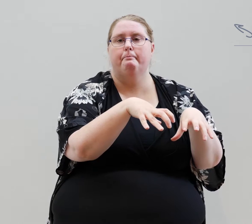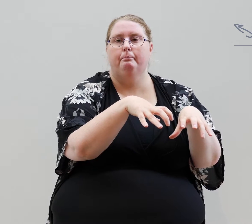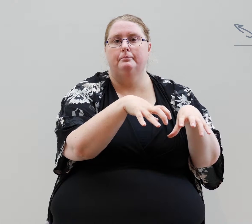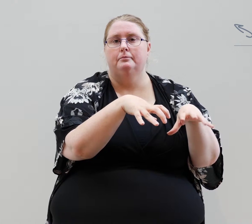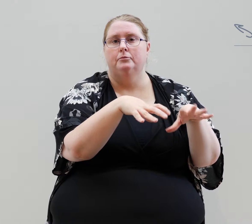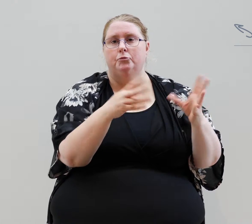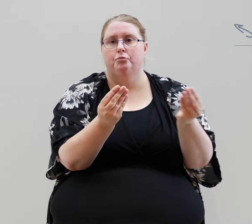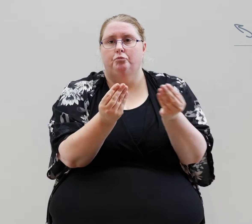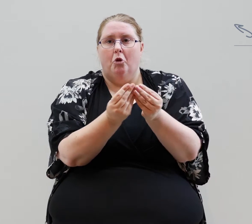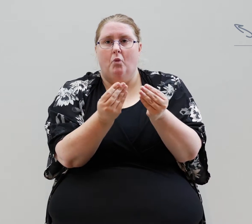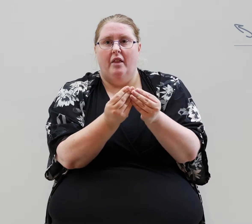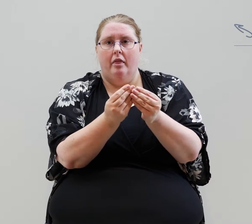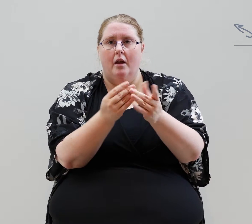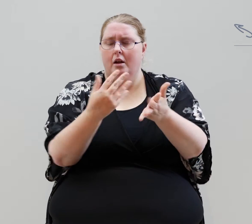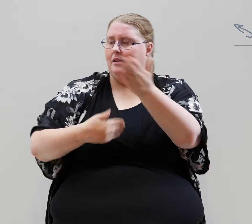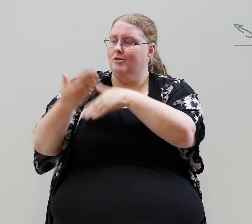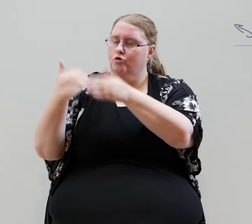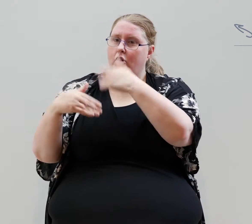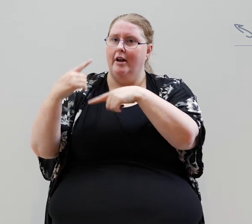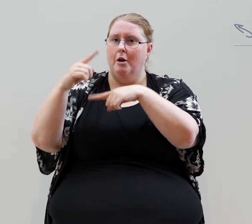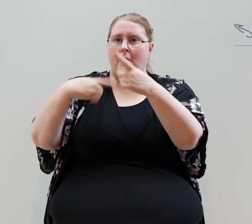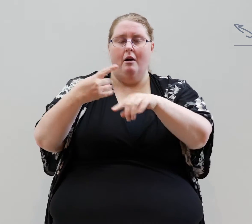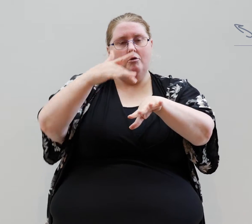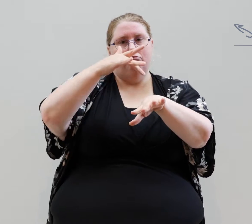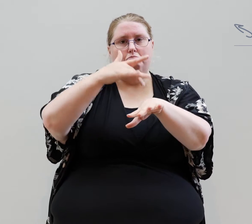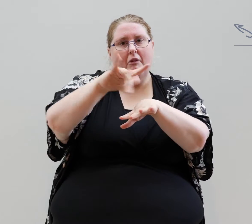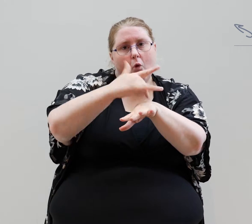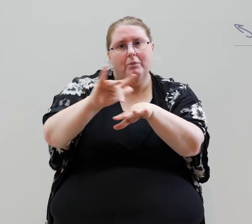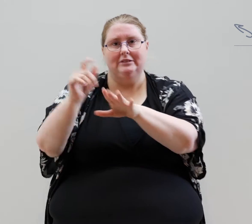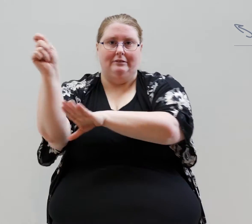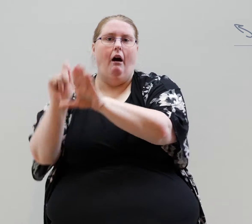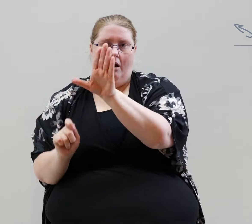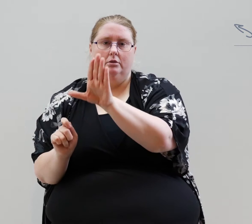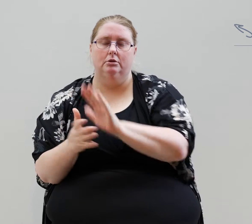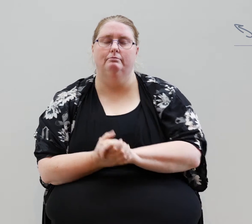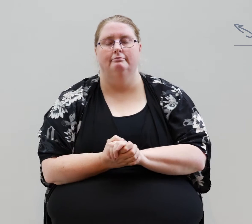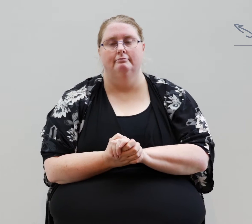with a cultural history of performance and art